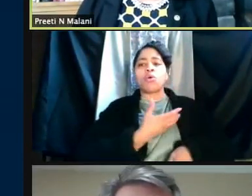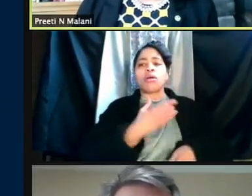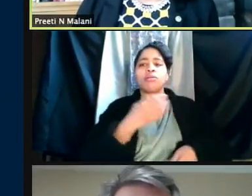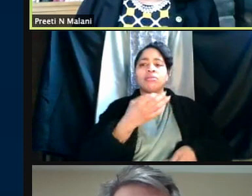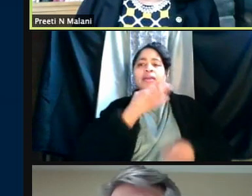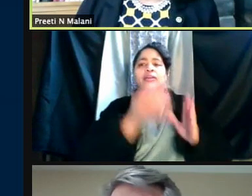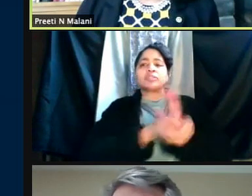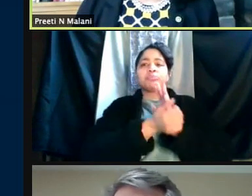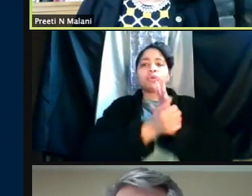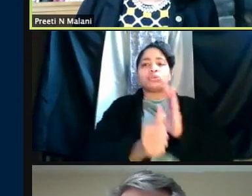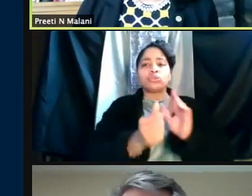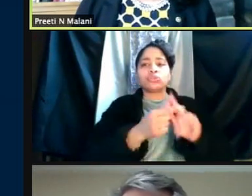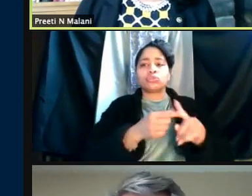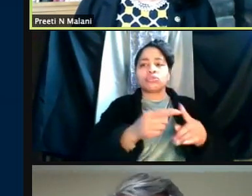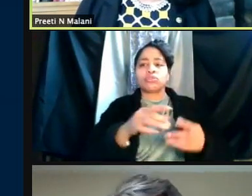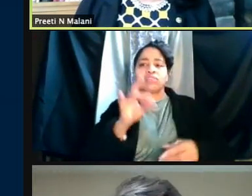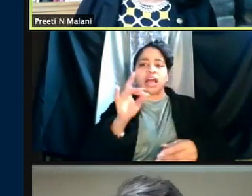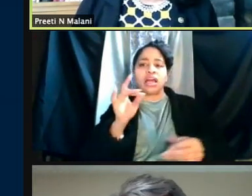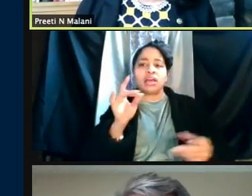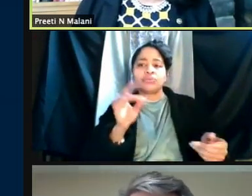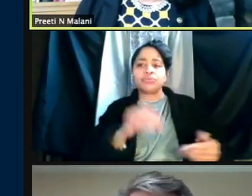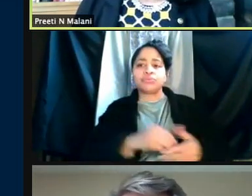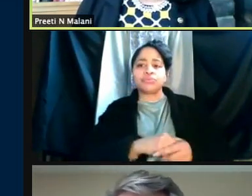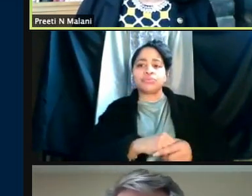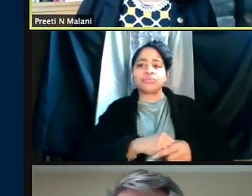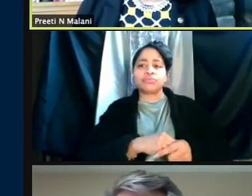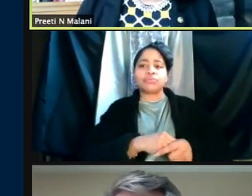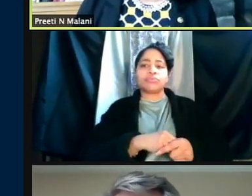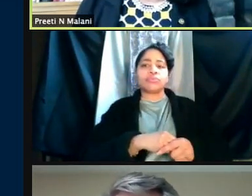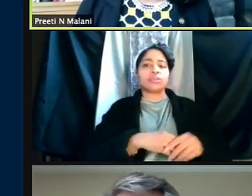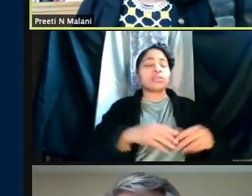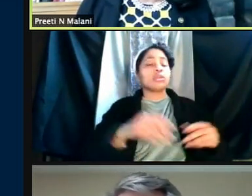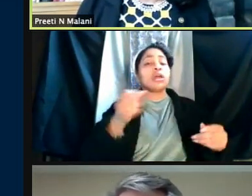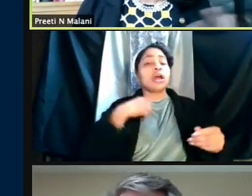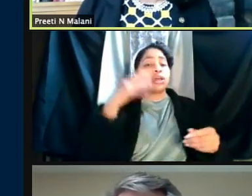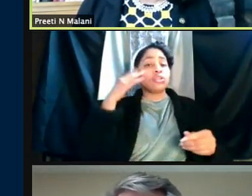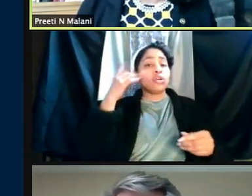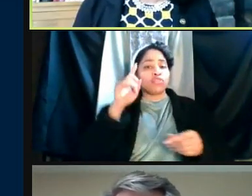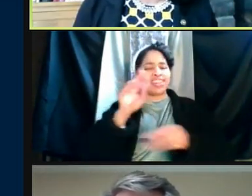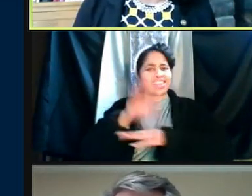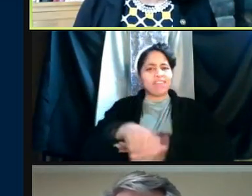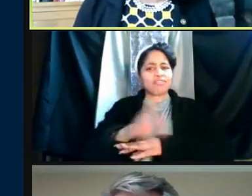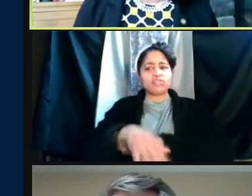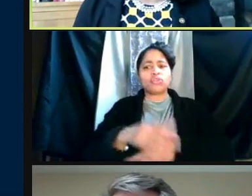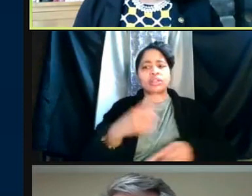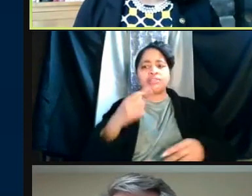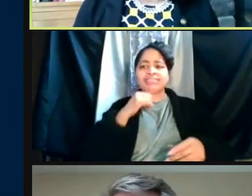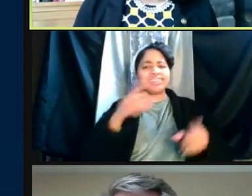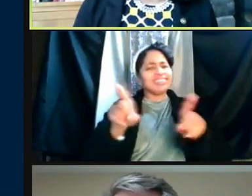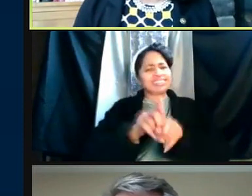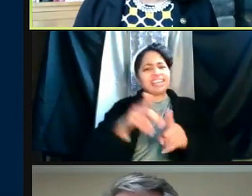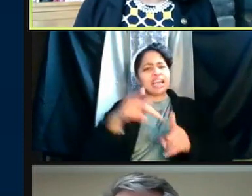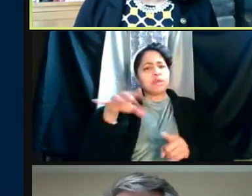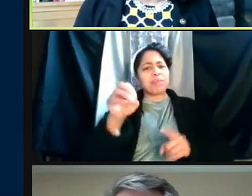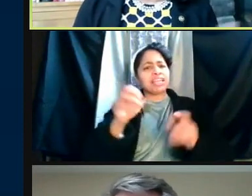Yeah, I often say that what I know in the morning changes by afternoon with COVID. I mean, not quite at that same pace, like it was a year ago